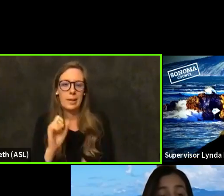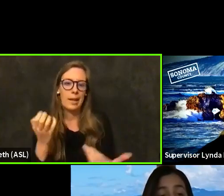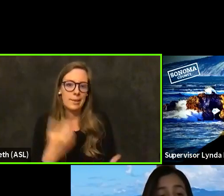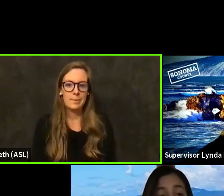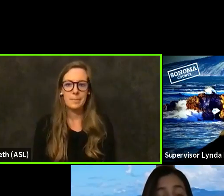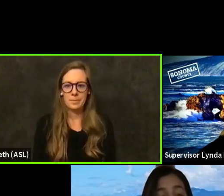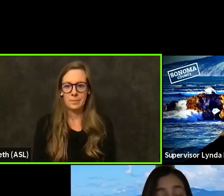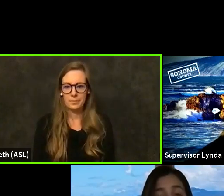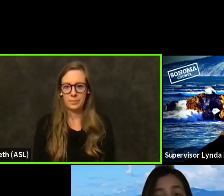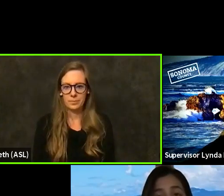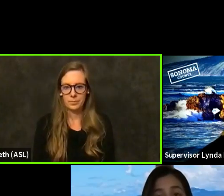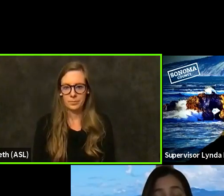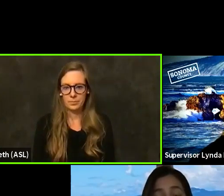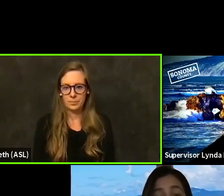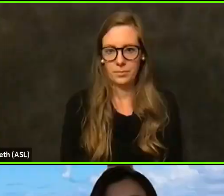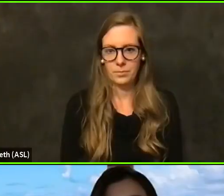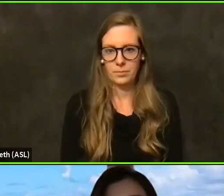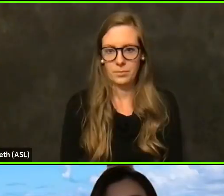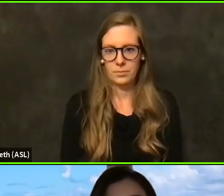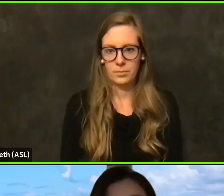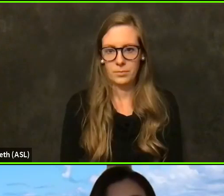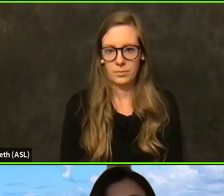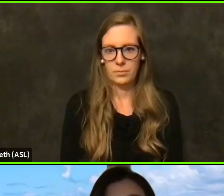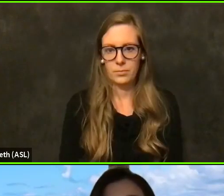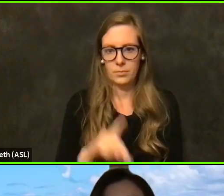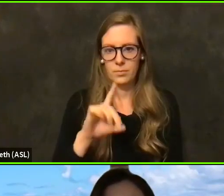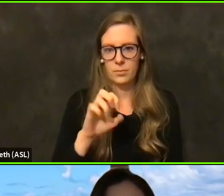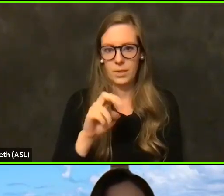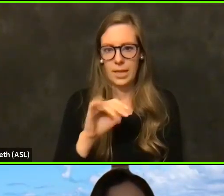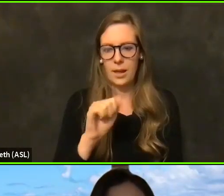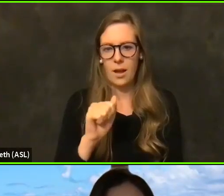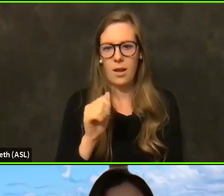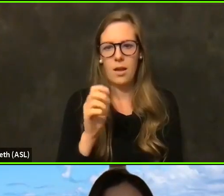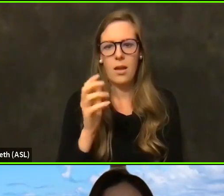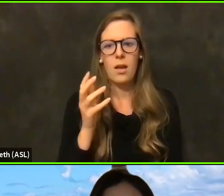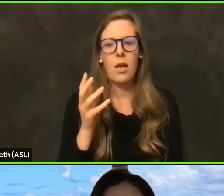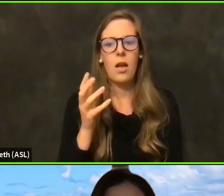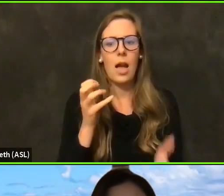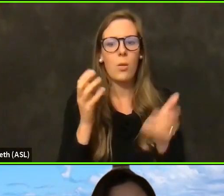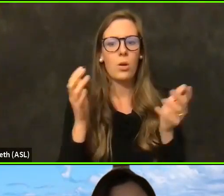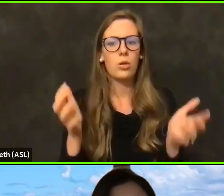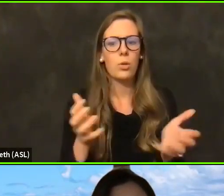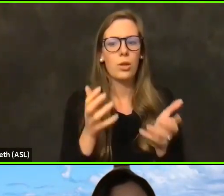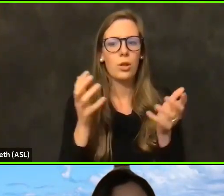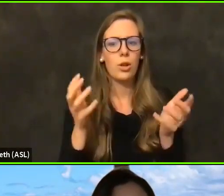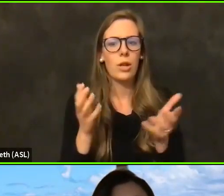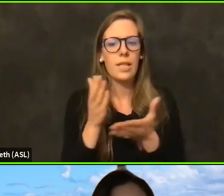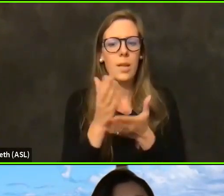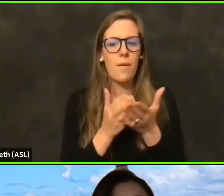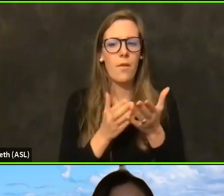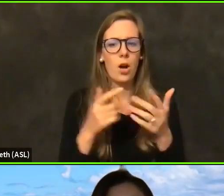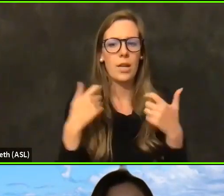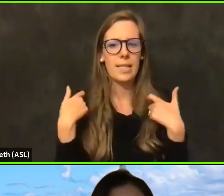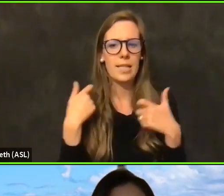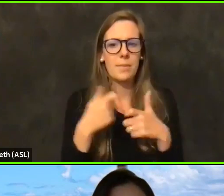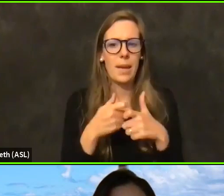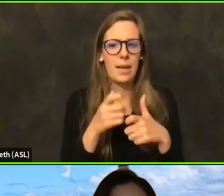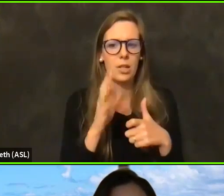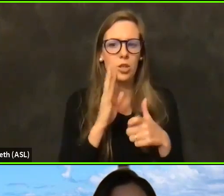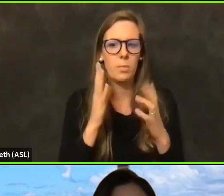If I may ask the same question, I want to encourage some more Spanish speakers like me. We want to make sure that we're represented on these numbers. Right.